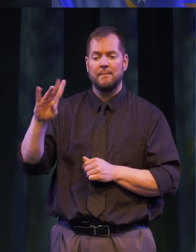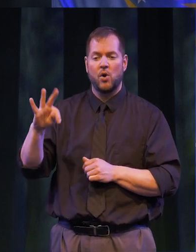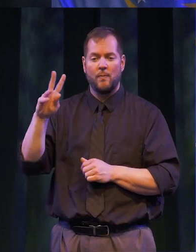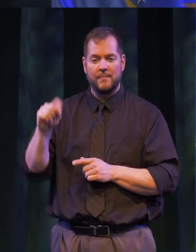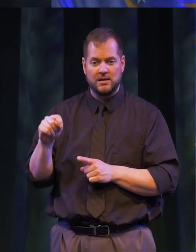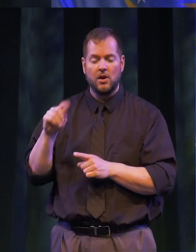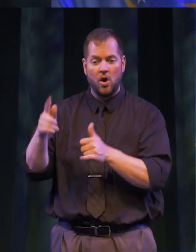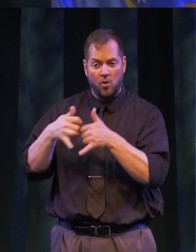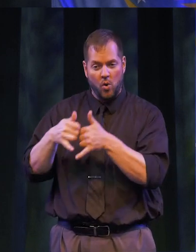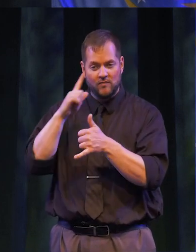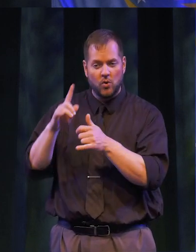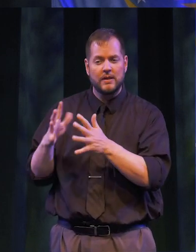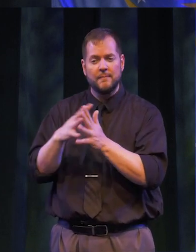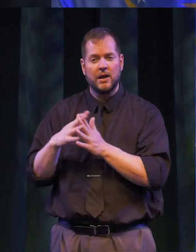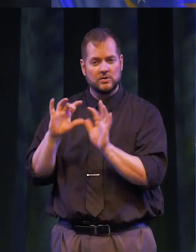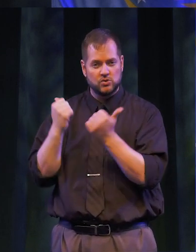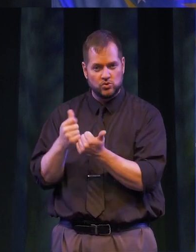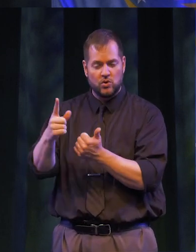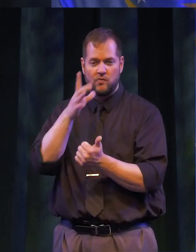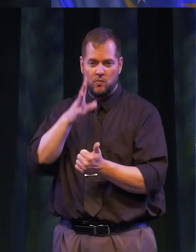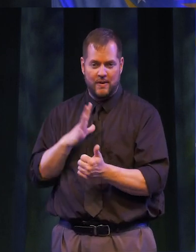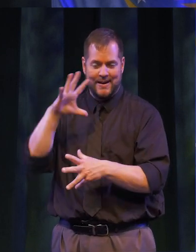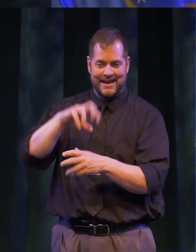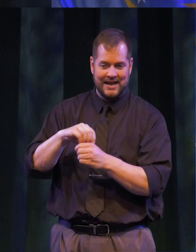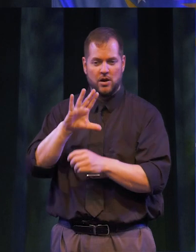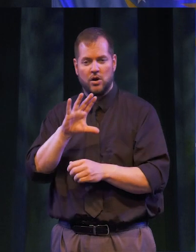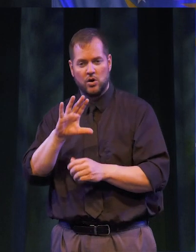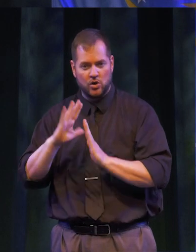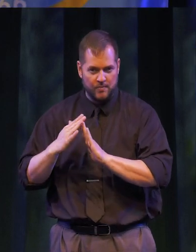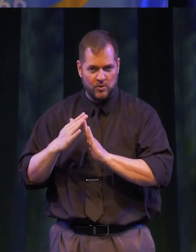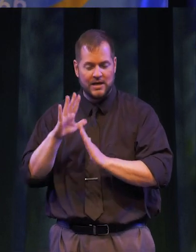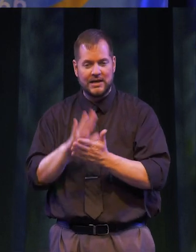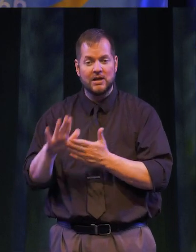OF THE YEAR AWARD FROM THE AMERICAN ASSOCIATION FOR WOMEN IN COMMUNITY COLLEGES. SHE WAS AN